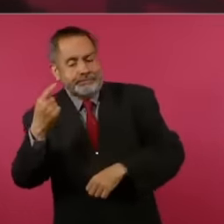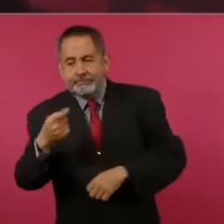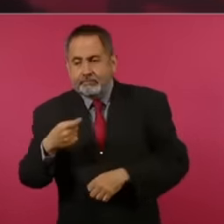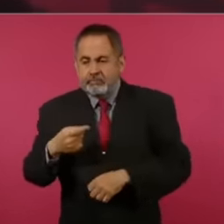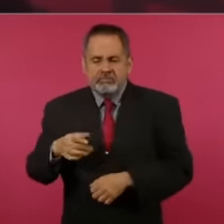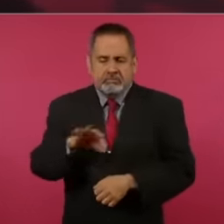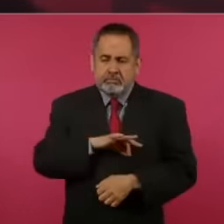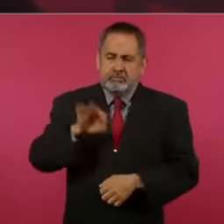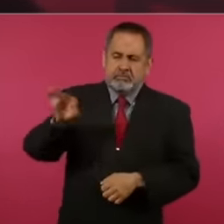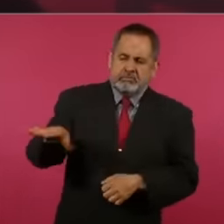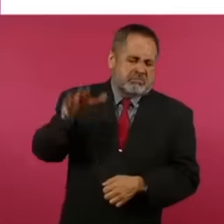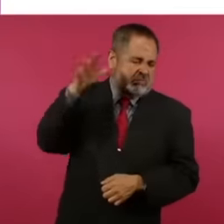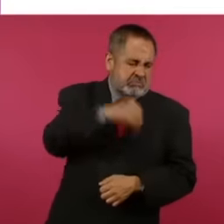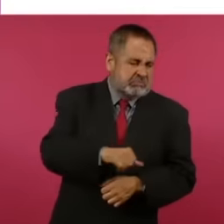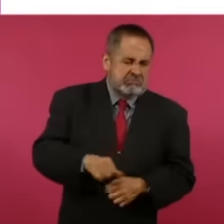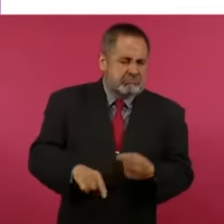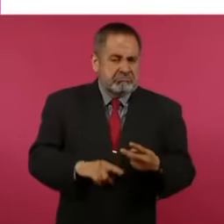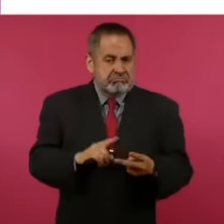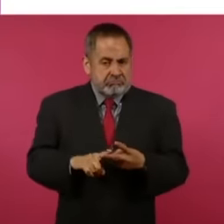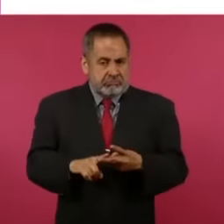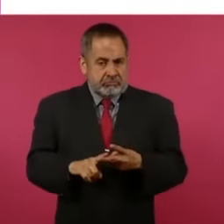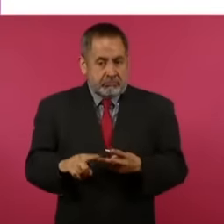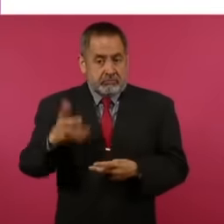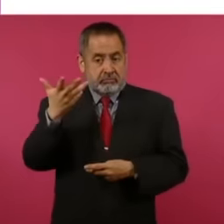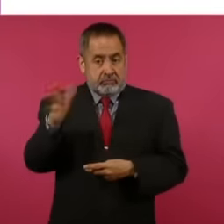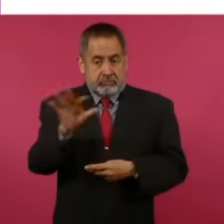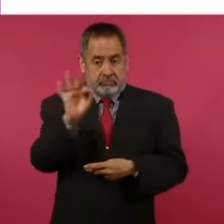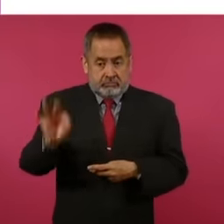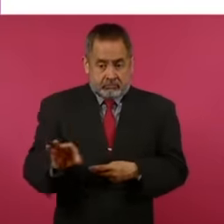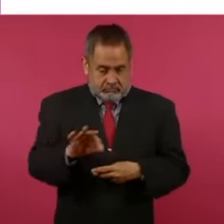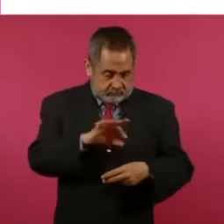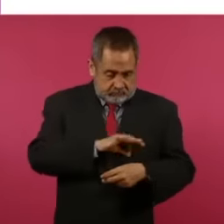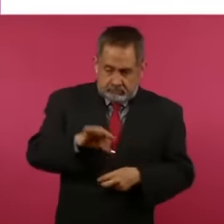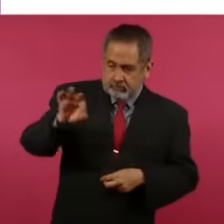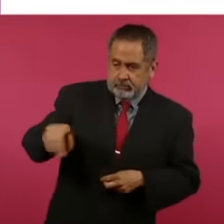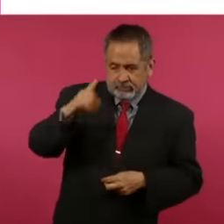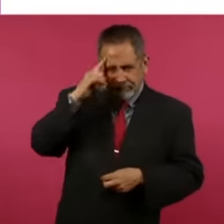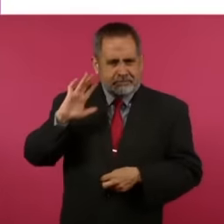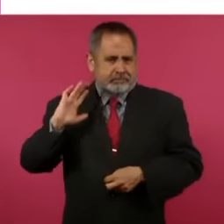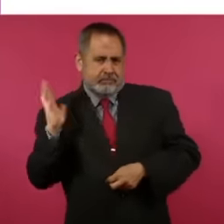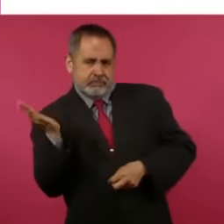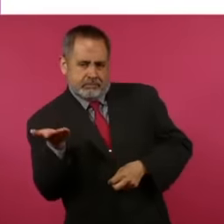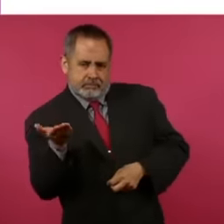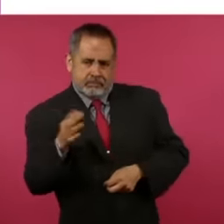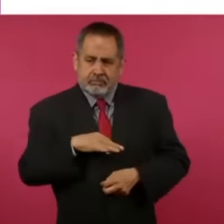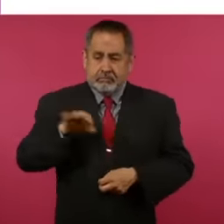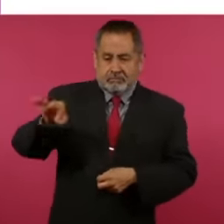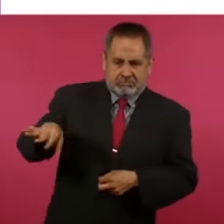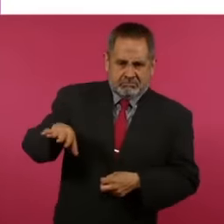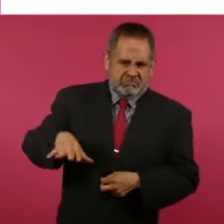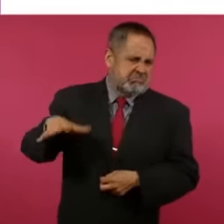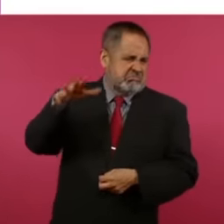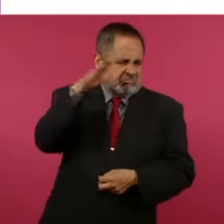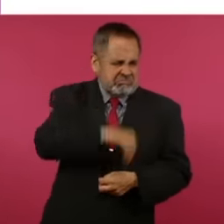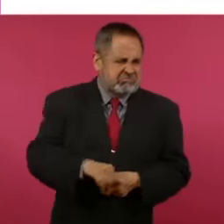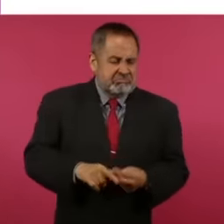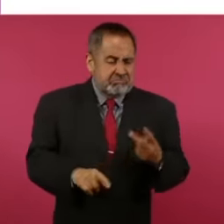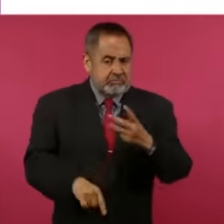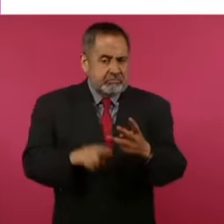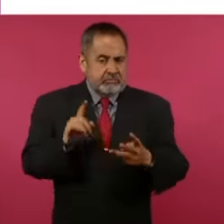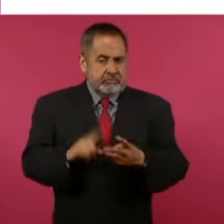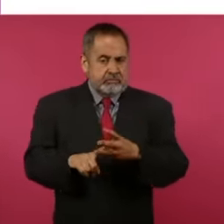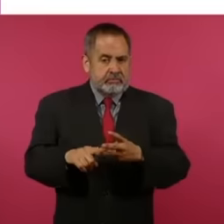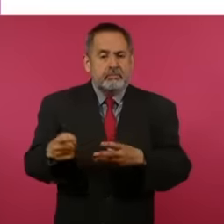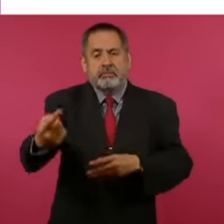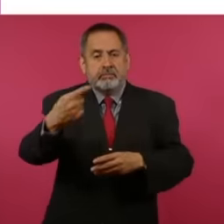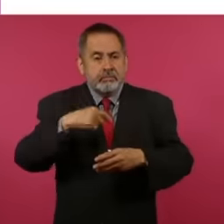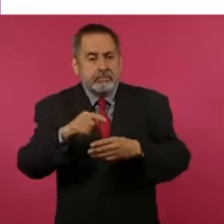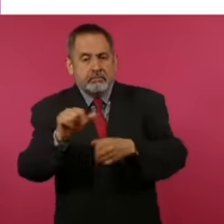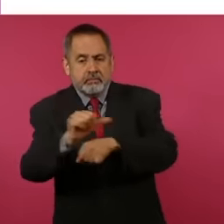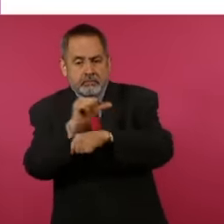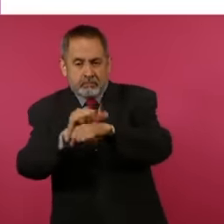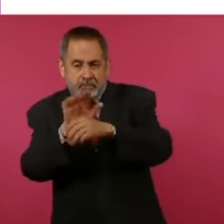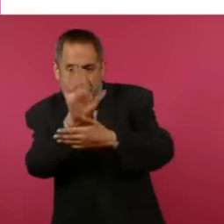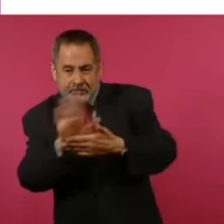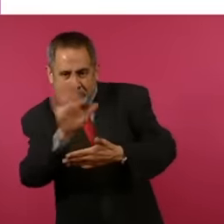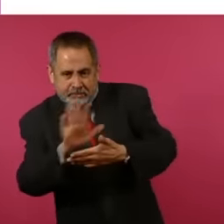no longer leave 10% to the waiter, I will no longer give it to cleaners, I will no longer